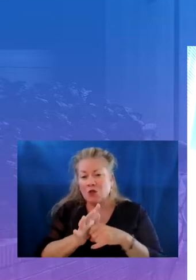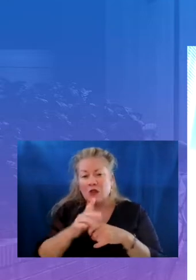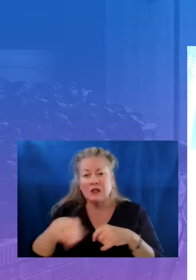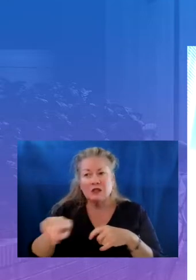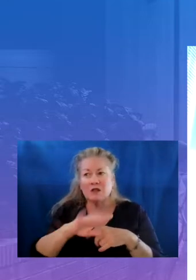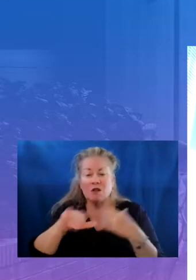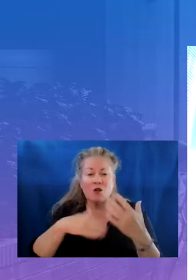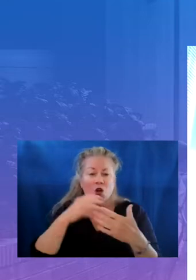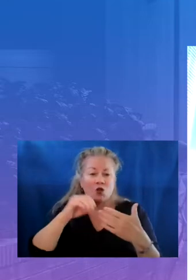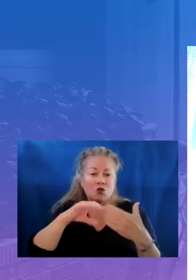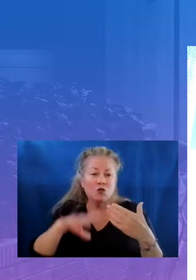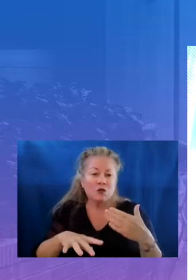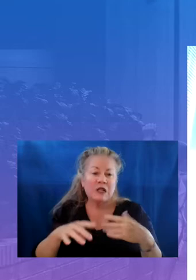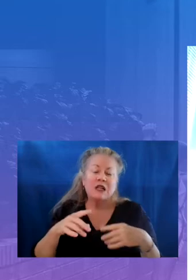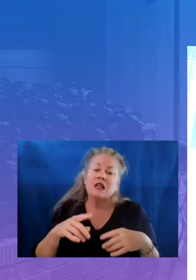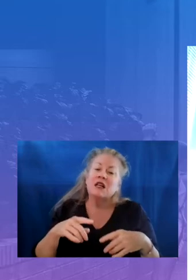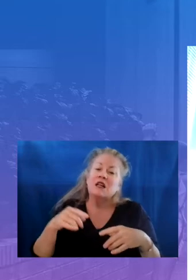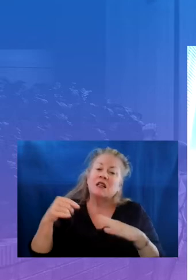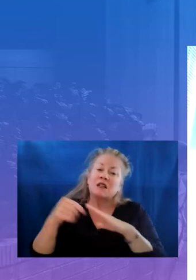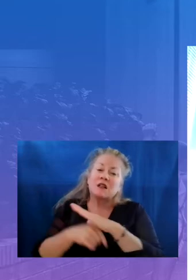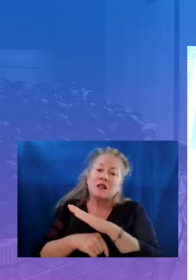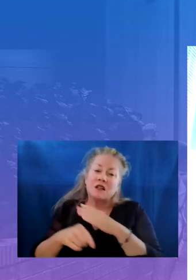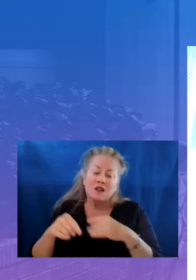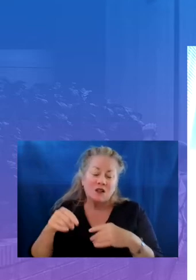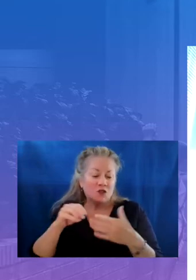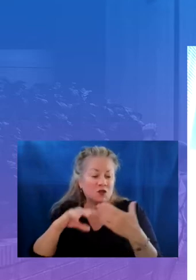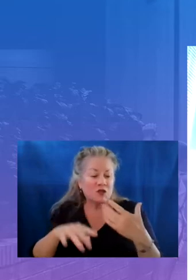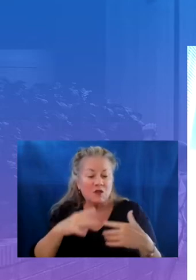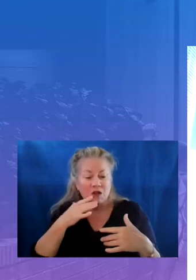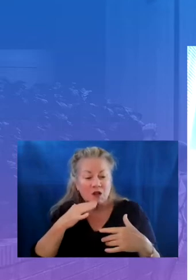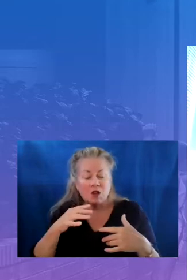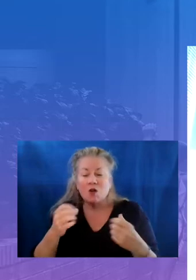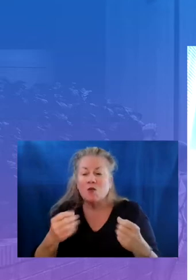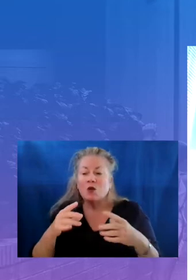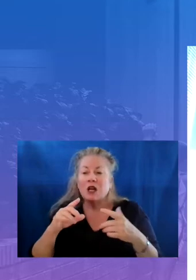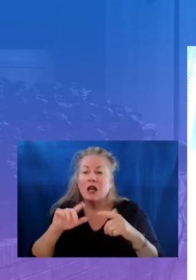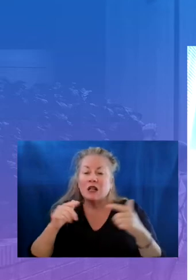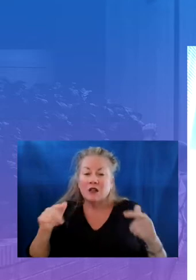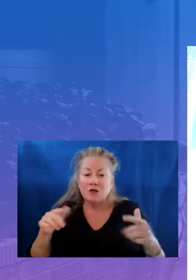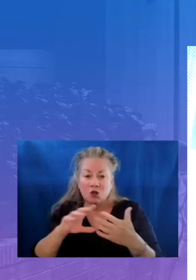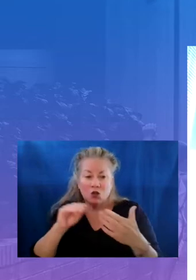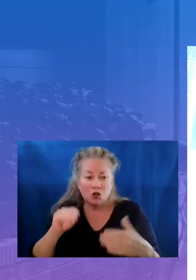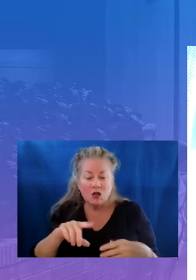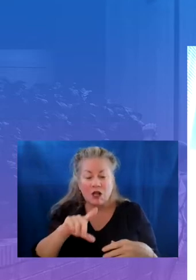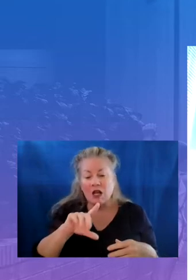facing students of color multilingual learners students with disabilities lgbtqi plus students